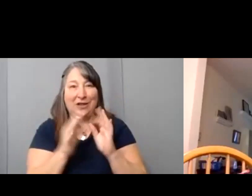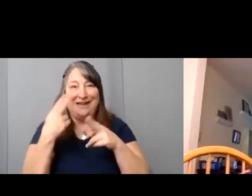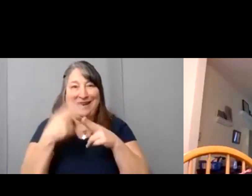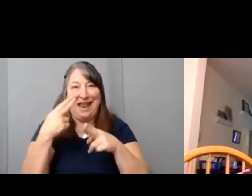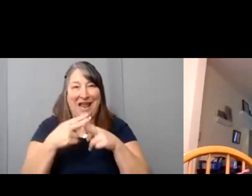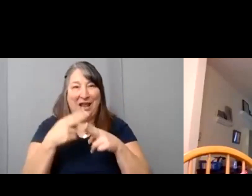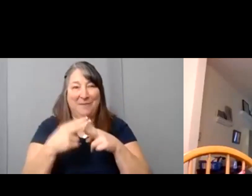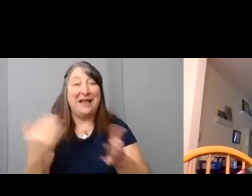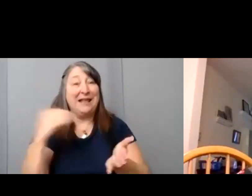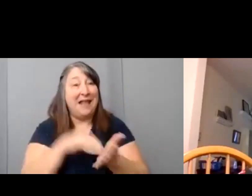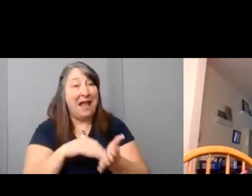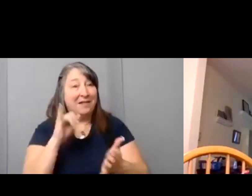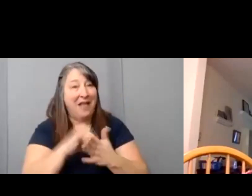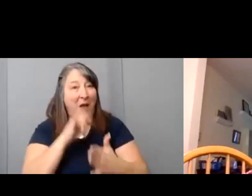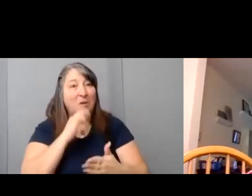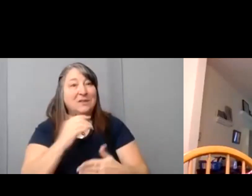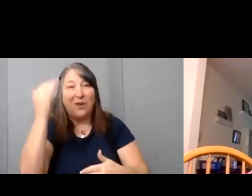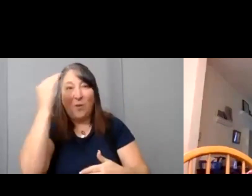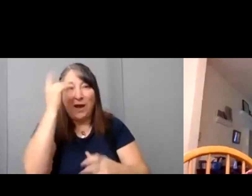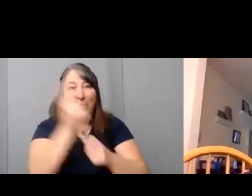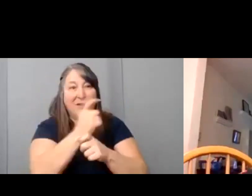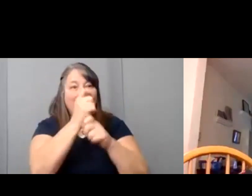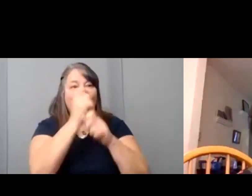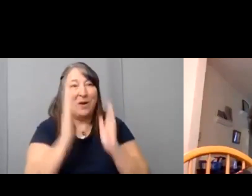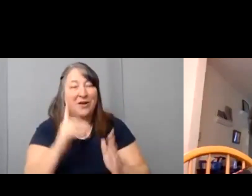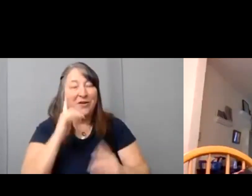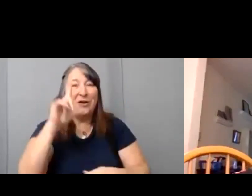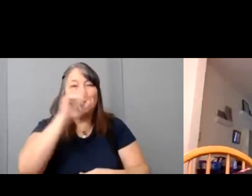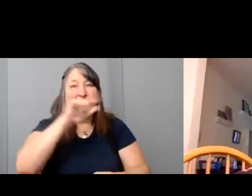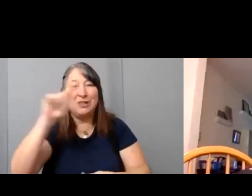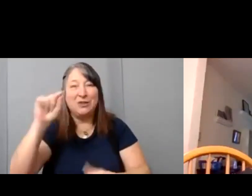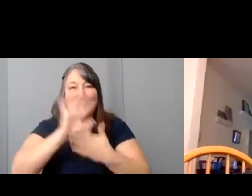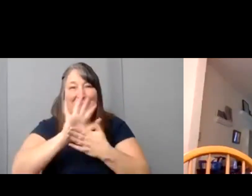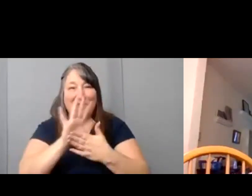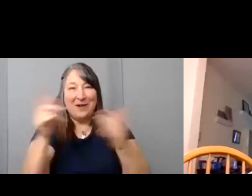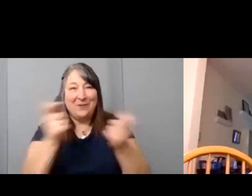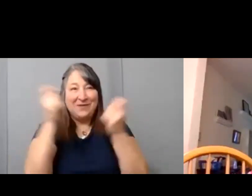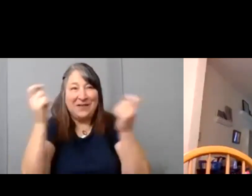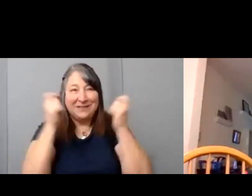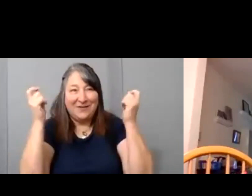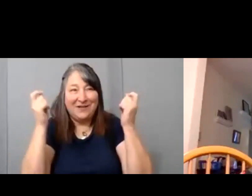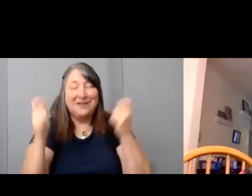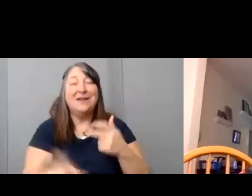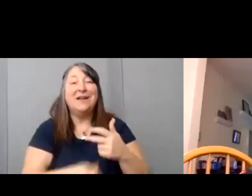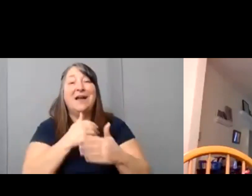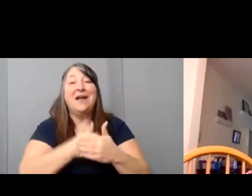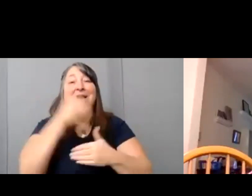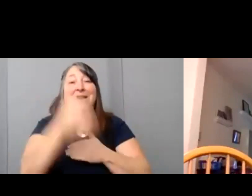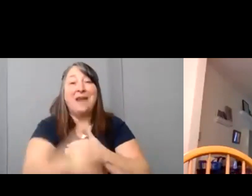winner for the 2020 film festival. Next up, we have Jennifer Msumba